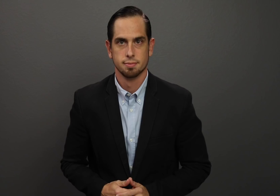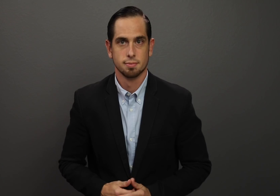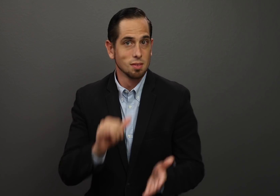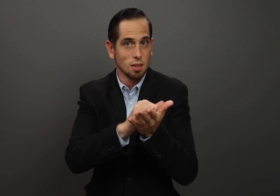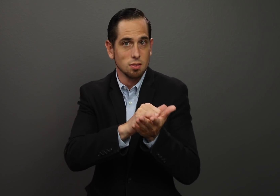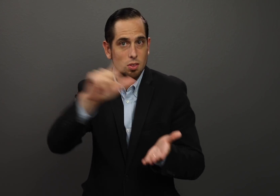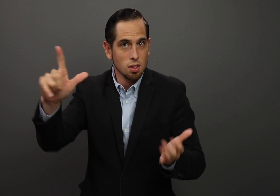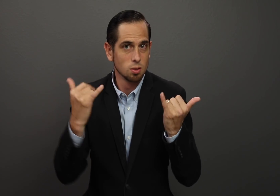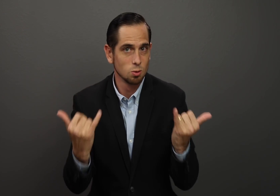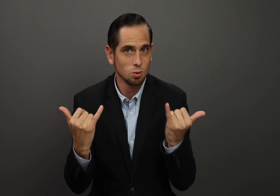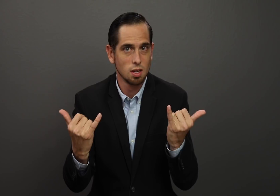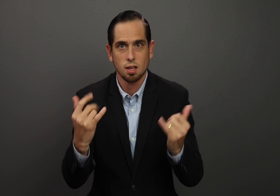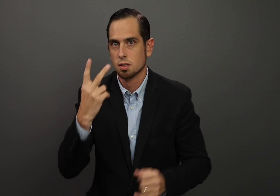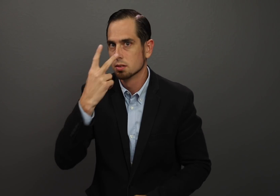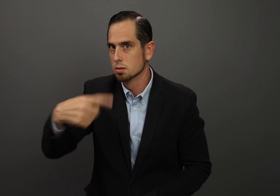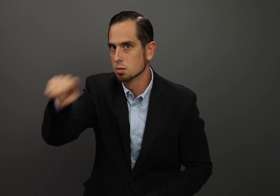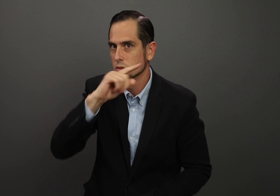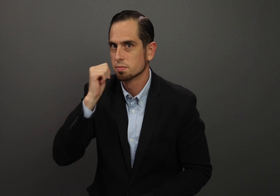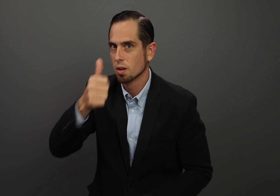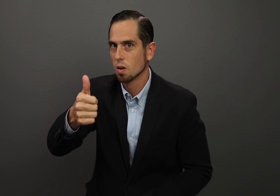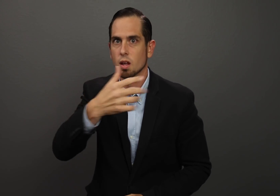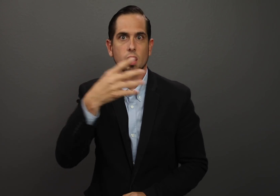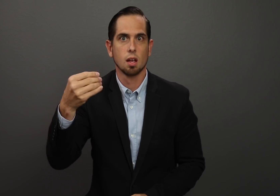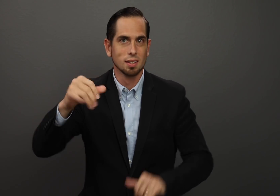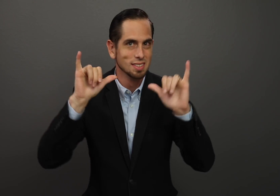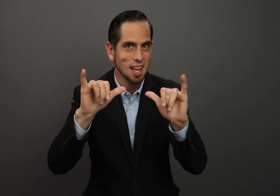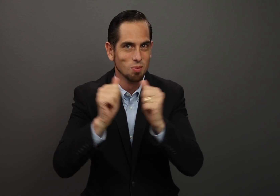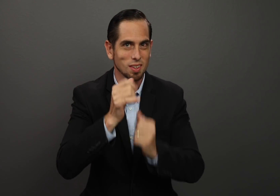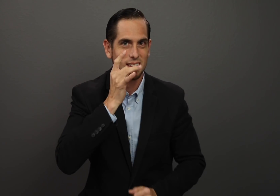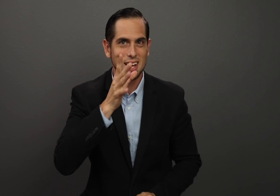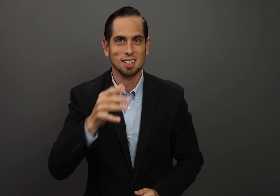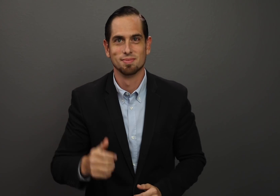That is all for today. See you tomorrow and stay with the light!